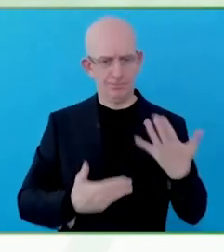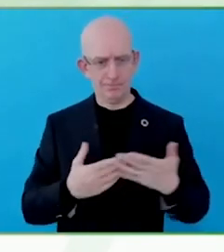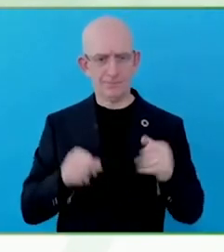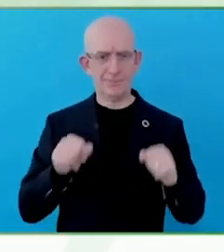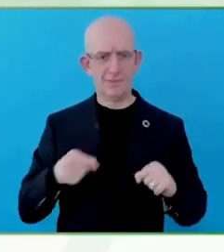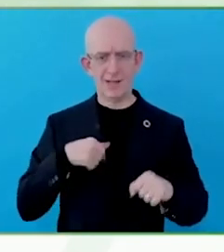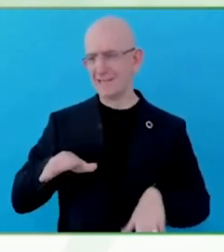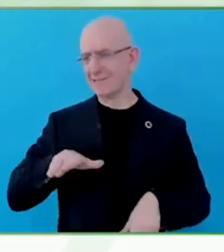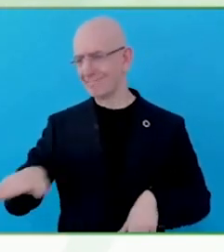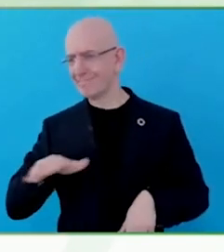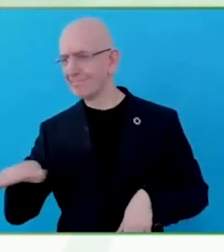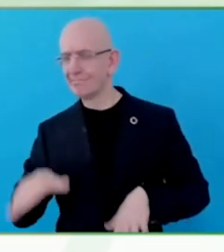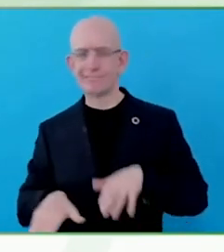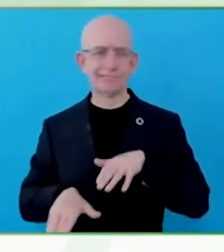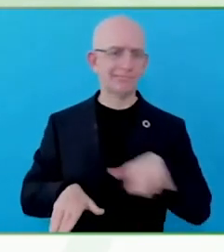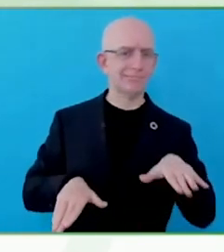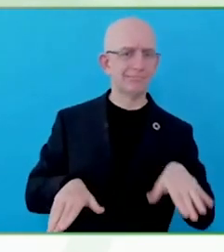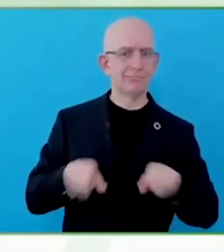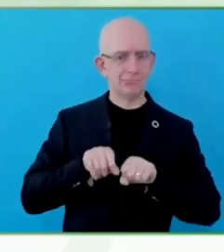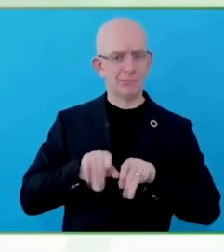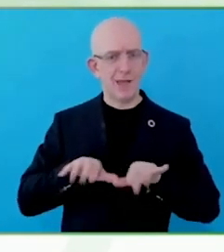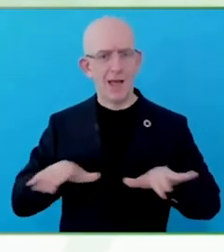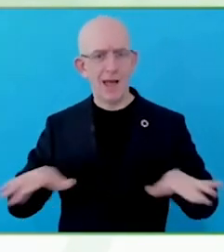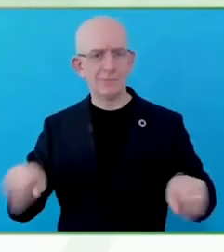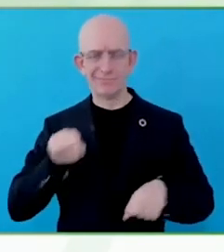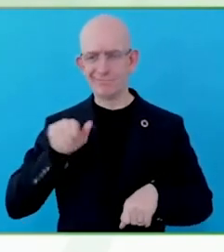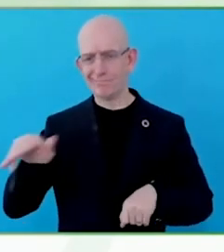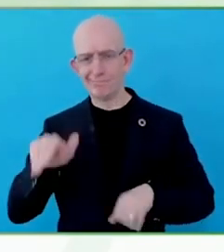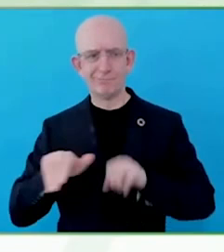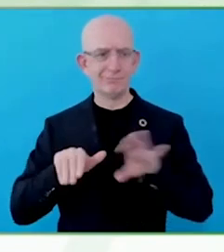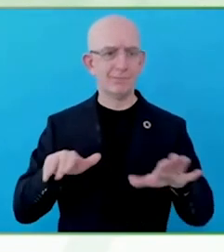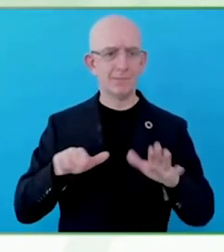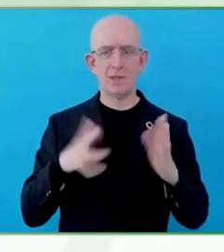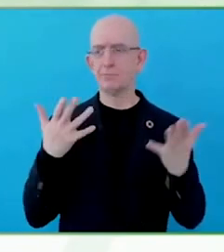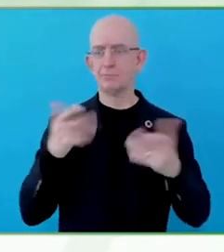to conquer or to influence hearts and souls.